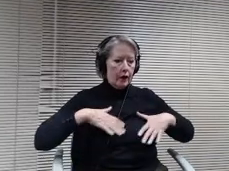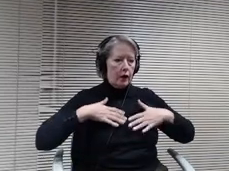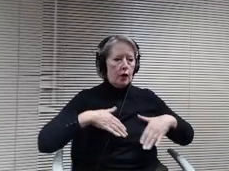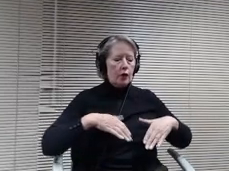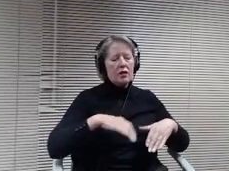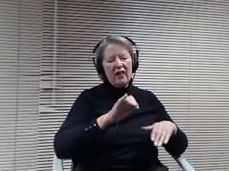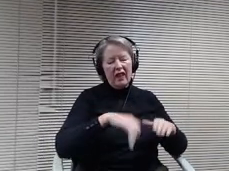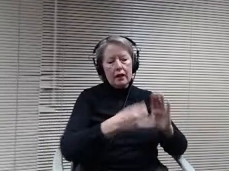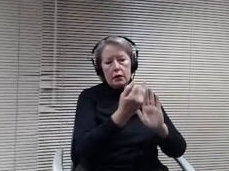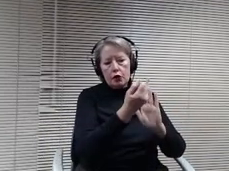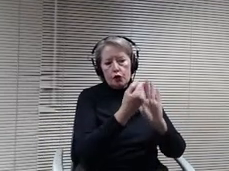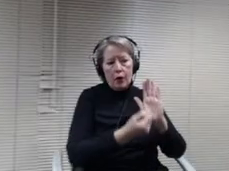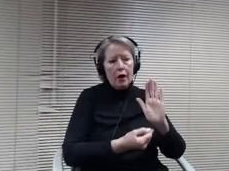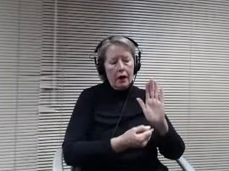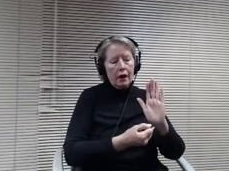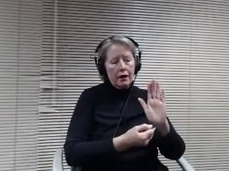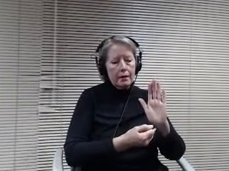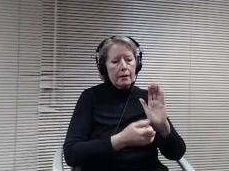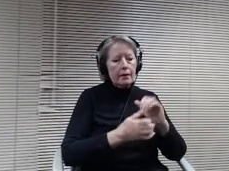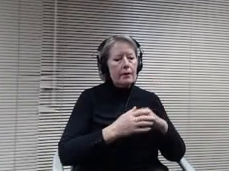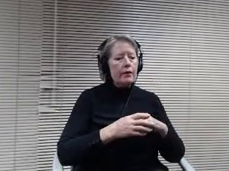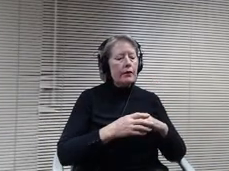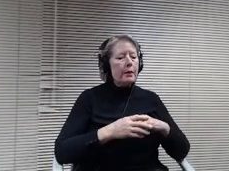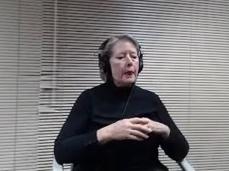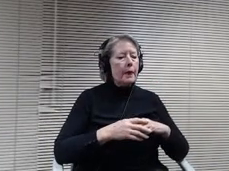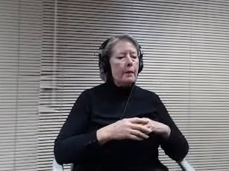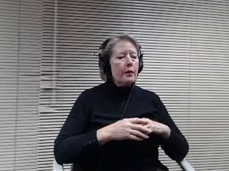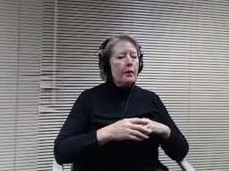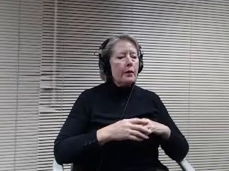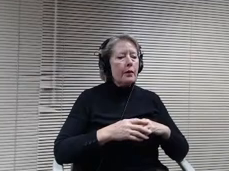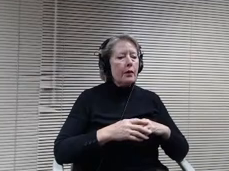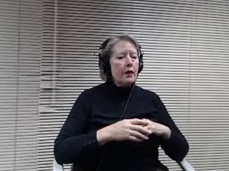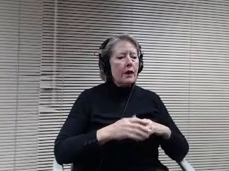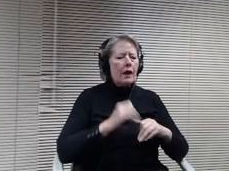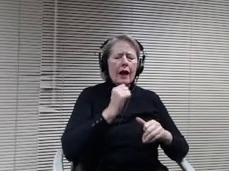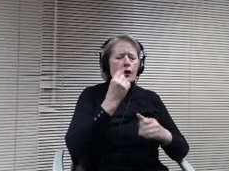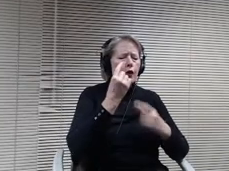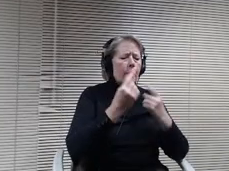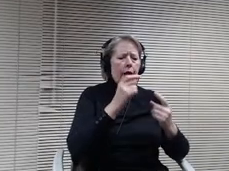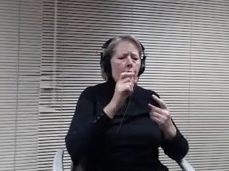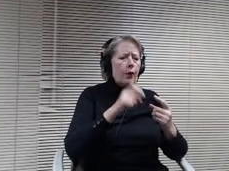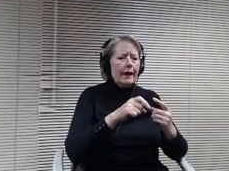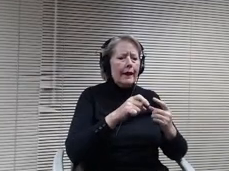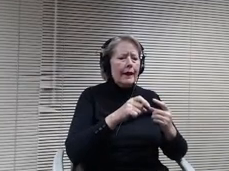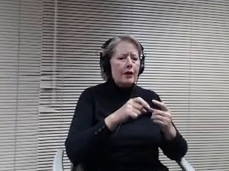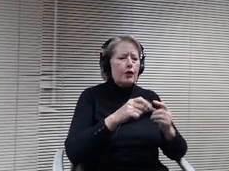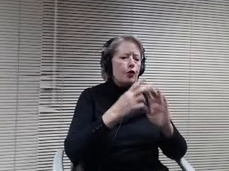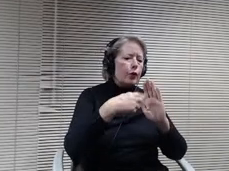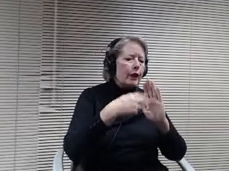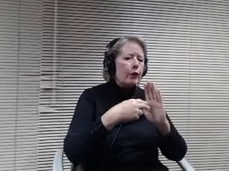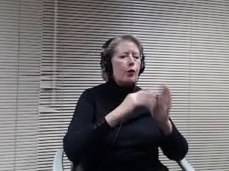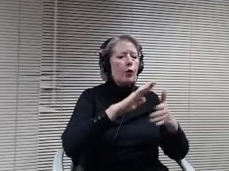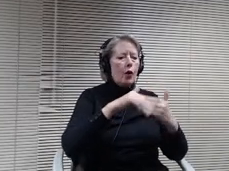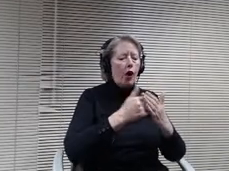don't think I need to go through all of these changes. You've met quite a few hours on this policy